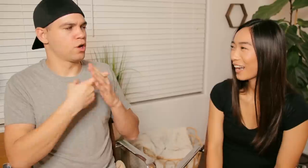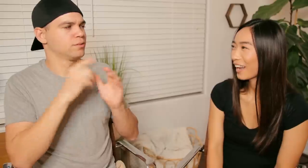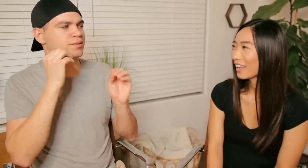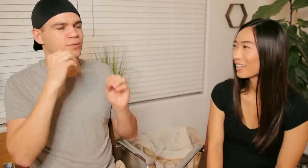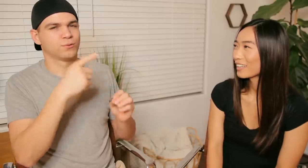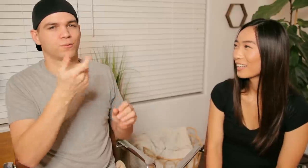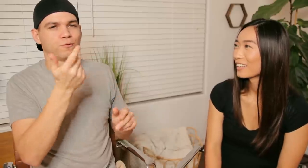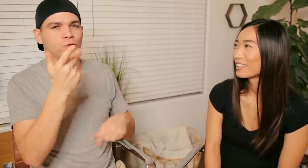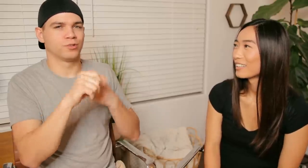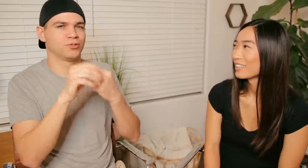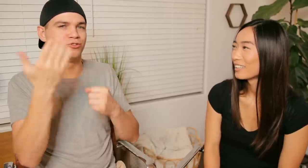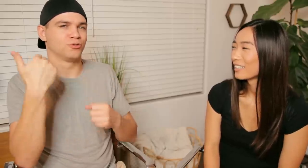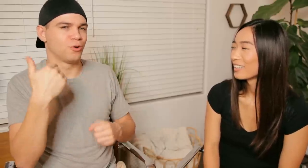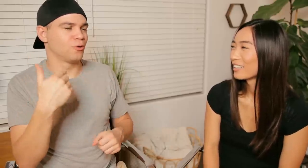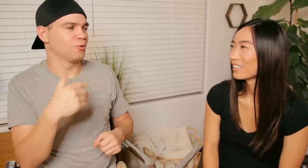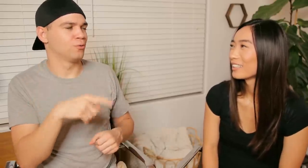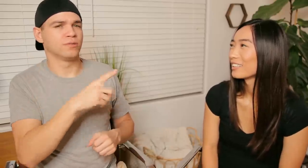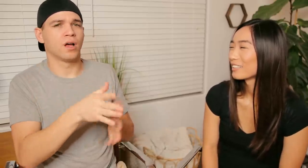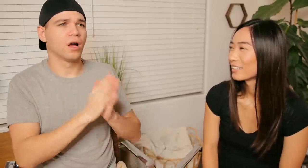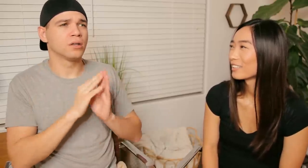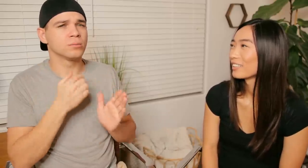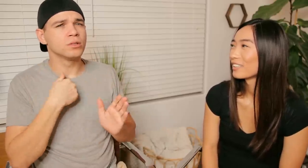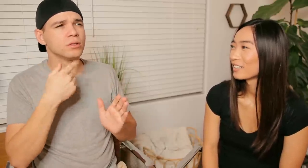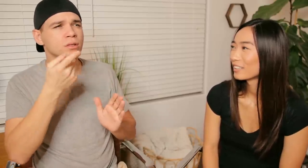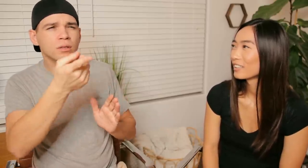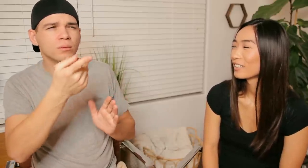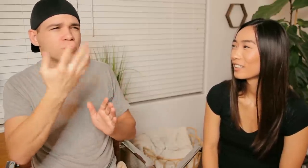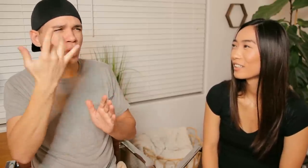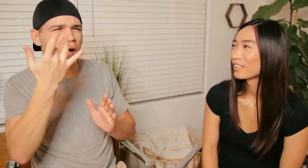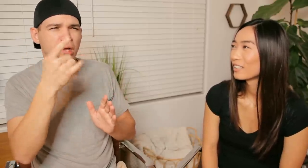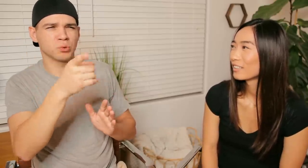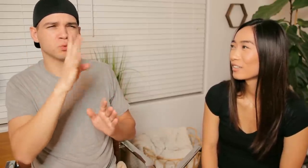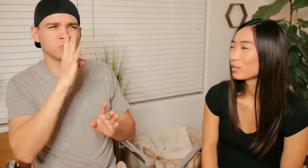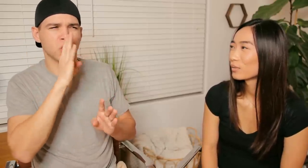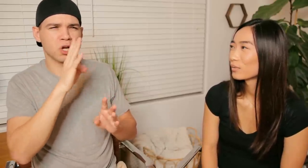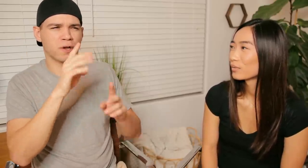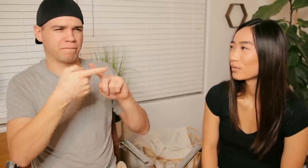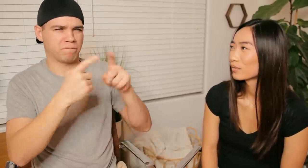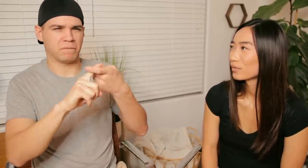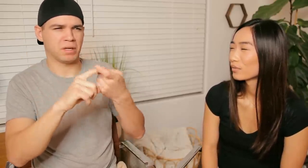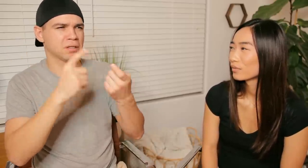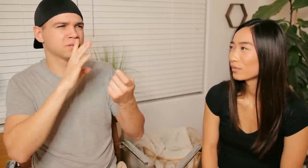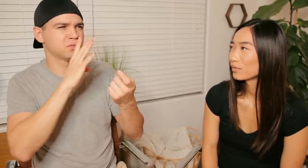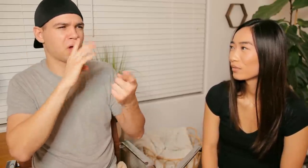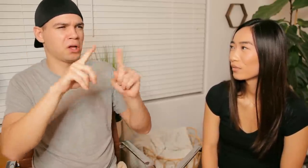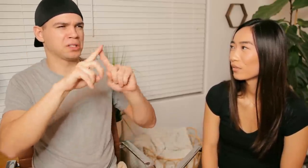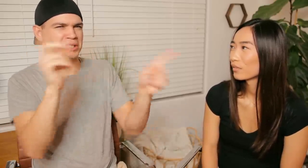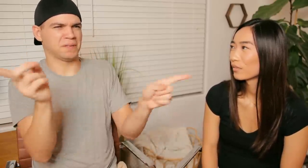I started teaching you a few years ago She asked me why I signed differently with friends